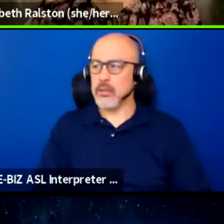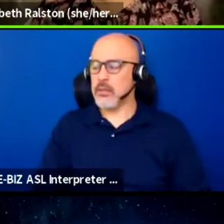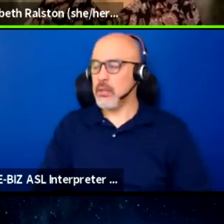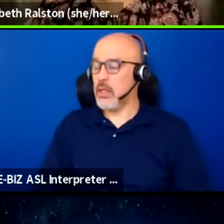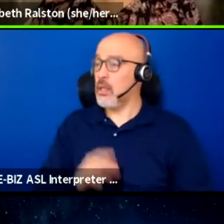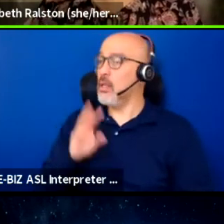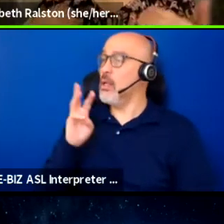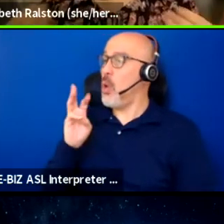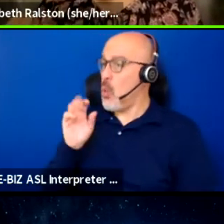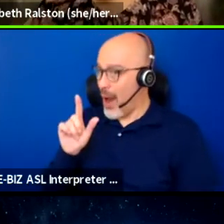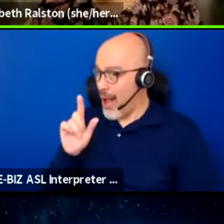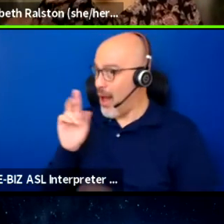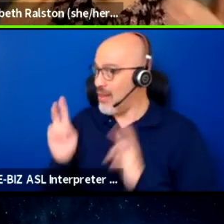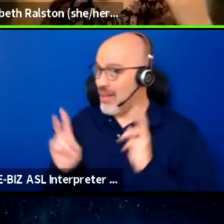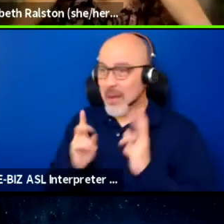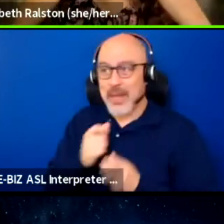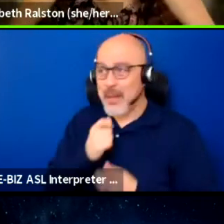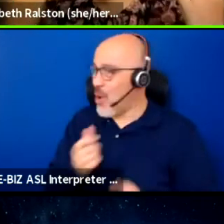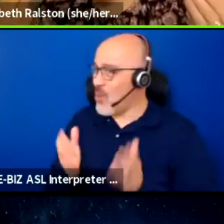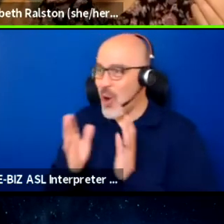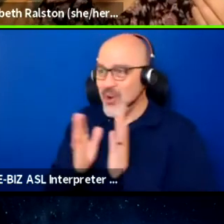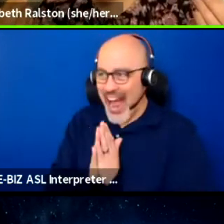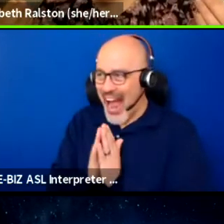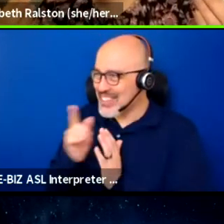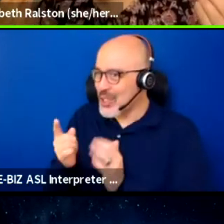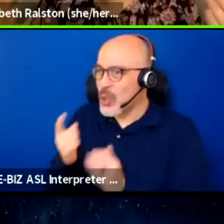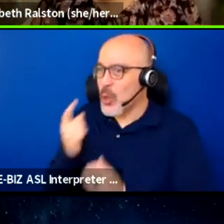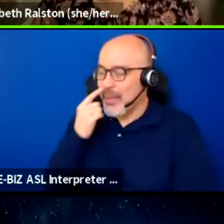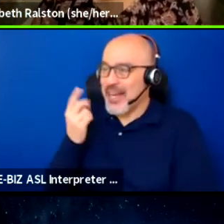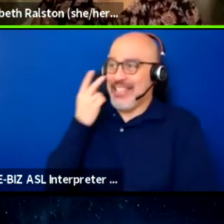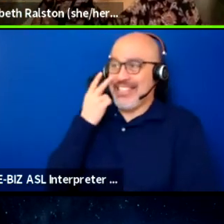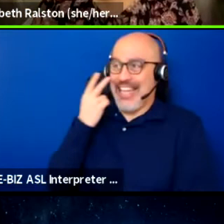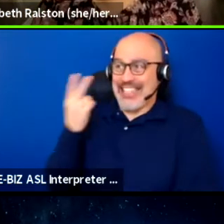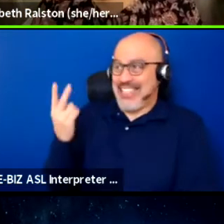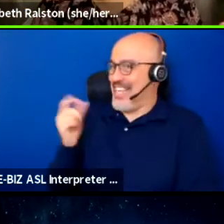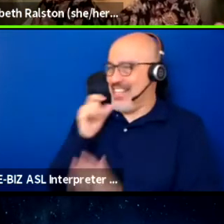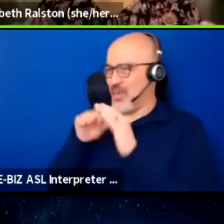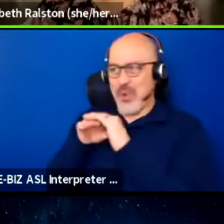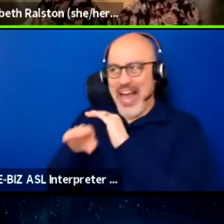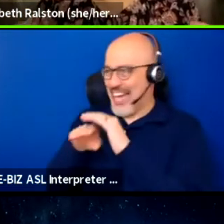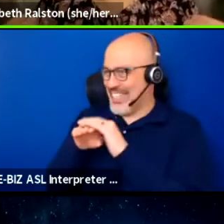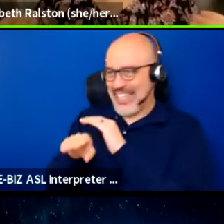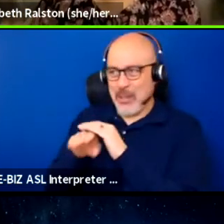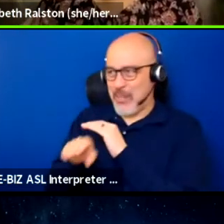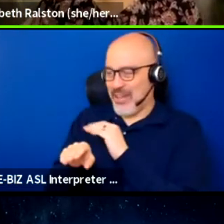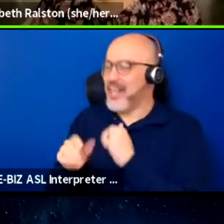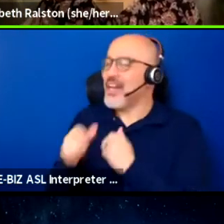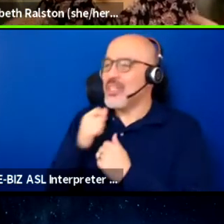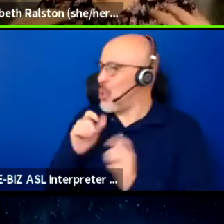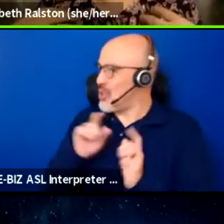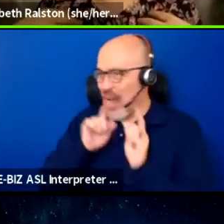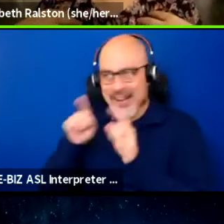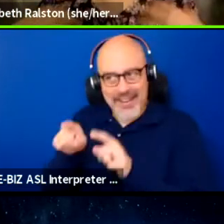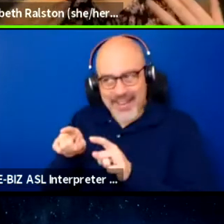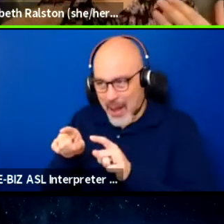people are not going to ask, but they see that you are inaccessible, so they're not going to come. They're not going to think